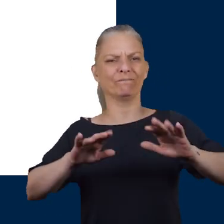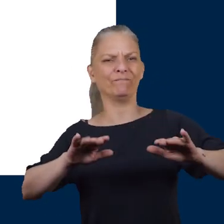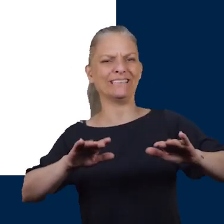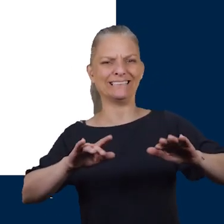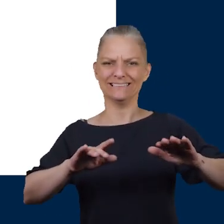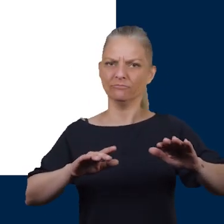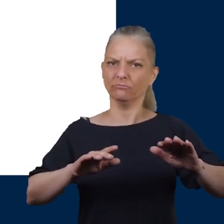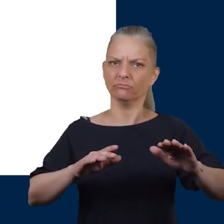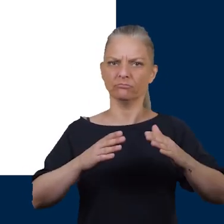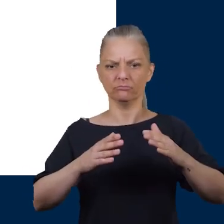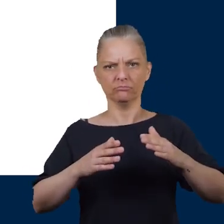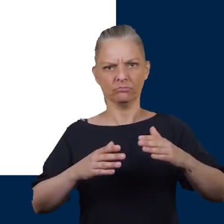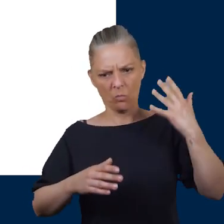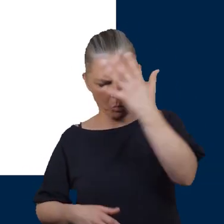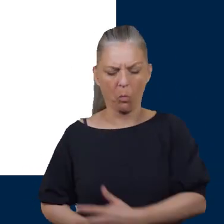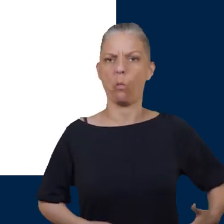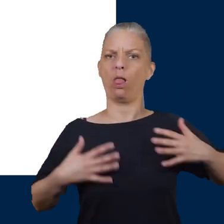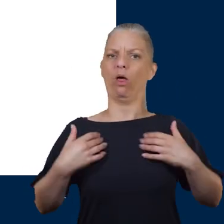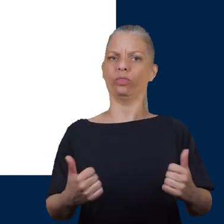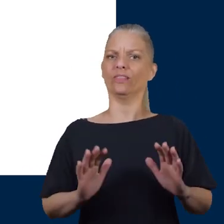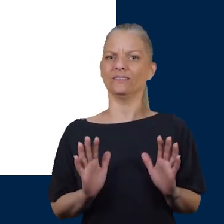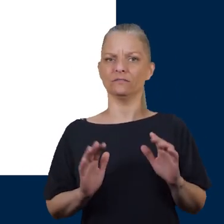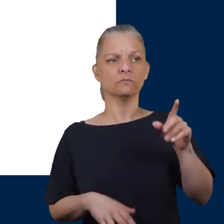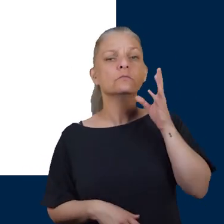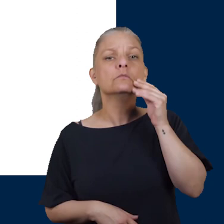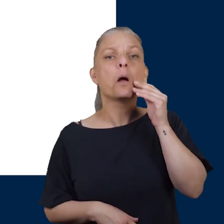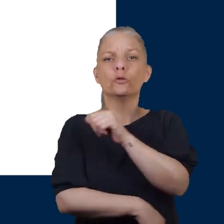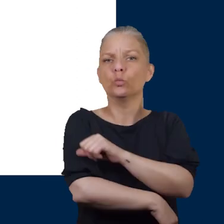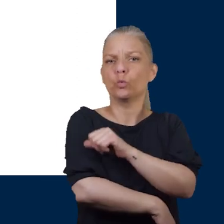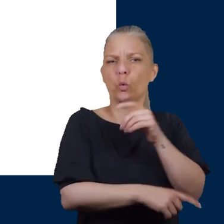The diabetic nurse specialist will discuss the importance of good control of your diabetes.